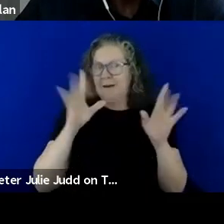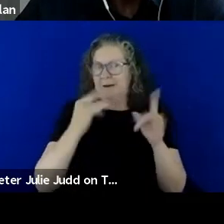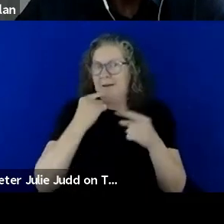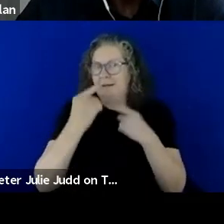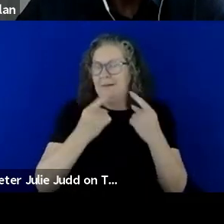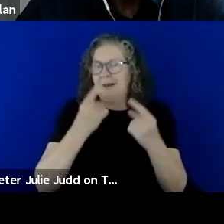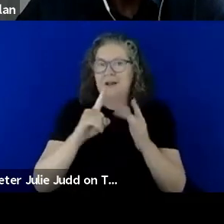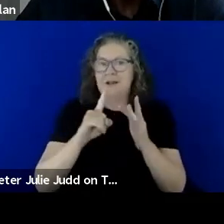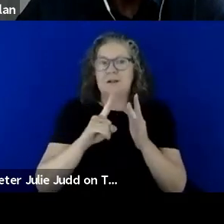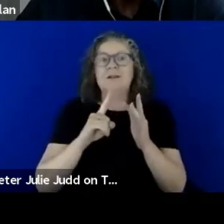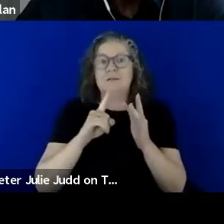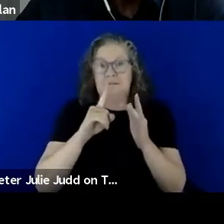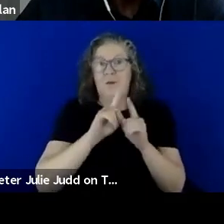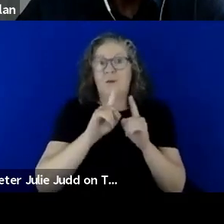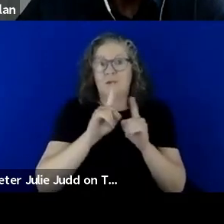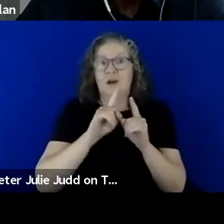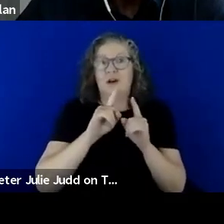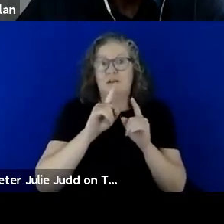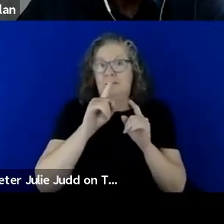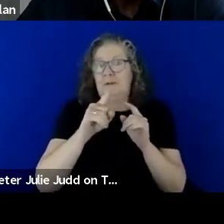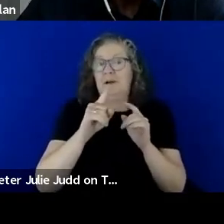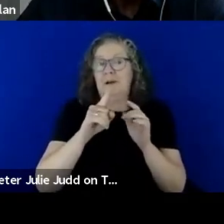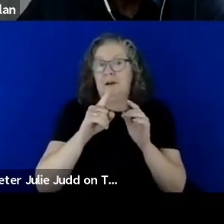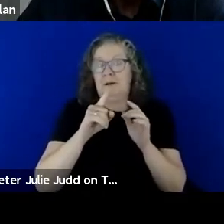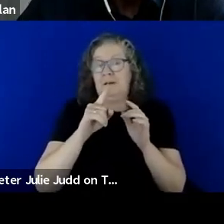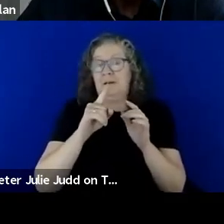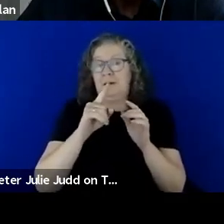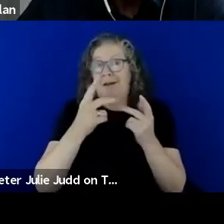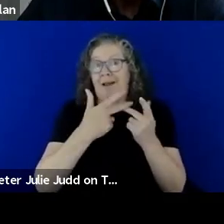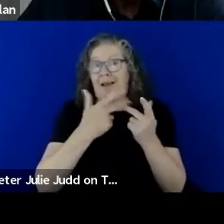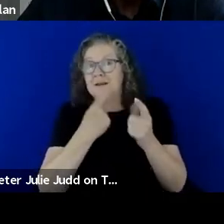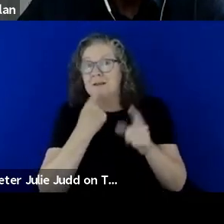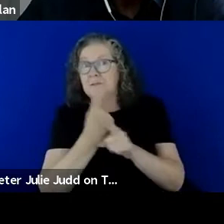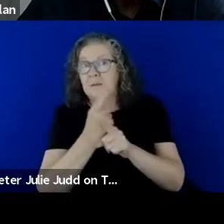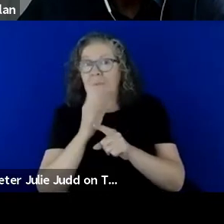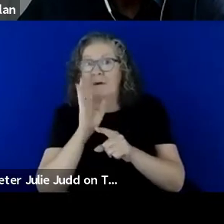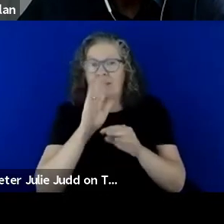to be thinking about having access to that pre and event planning and those things to think